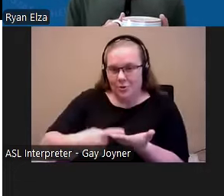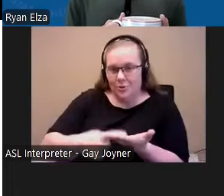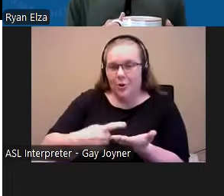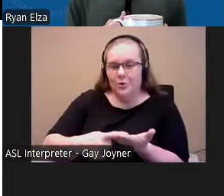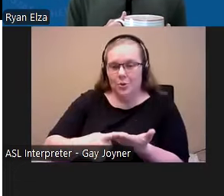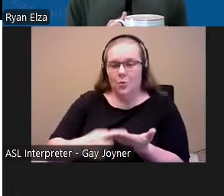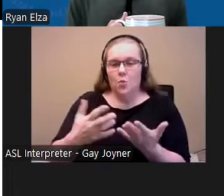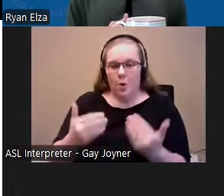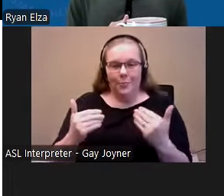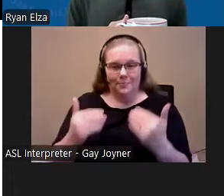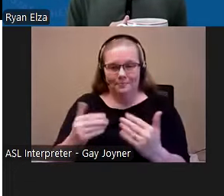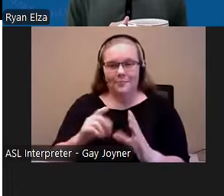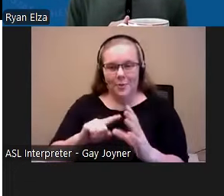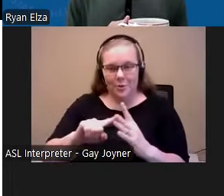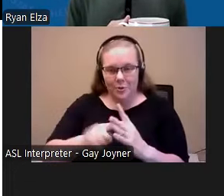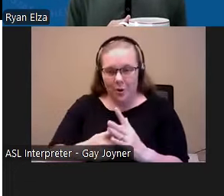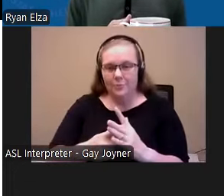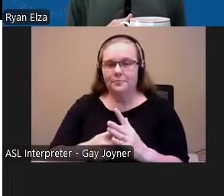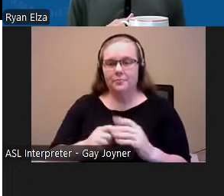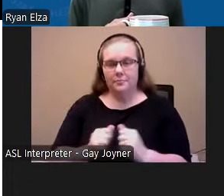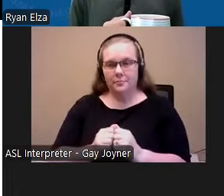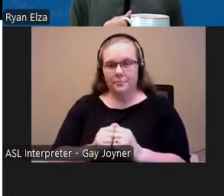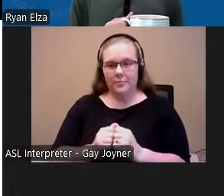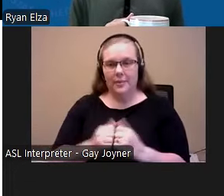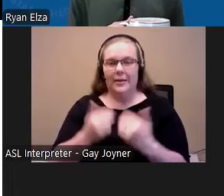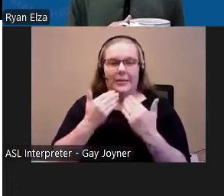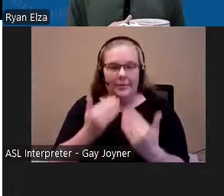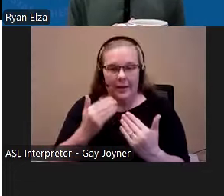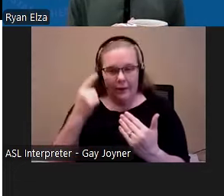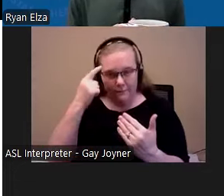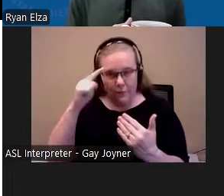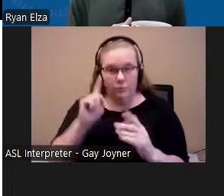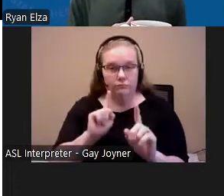Thank you all for coming today and attending this special briefing from the Housing and Services